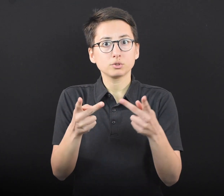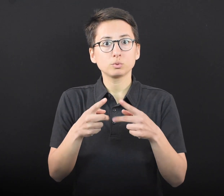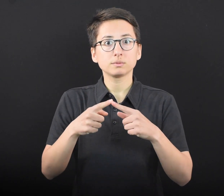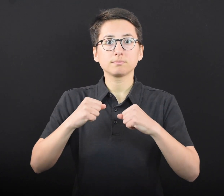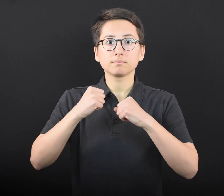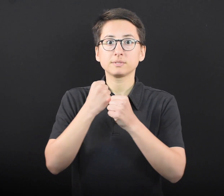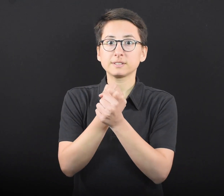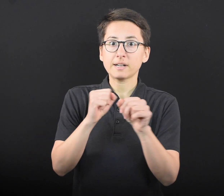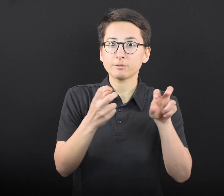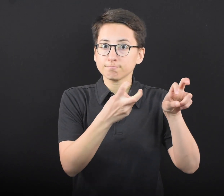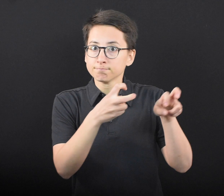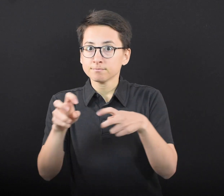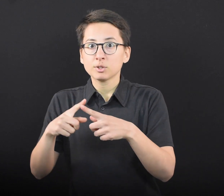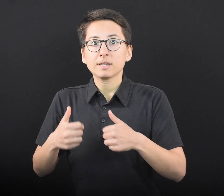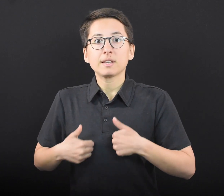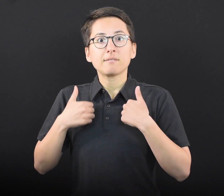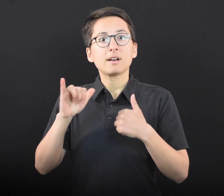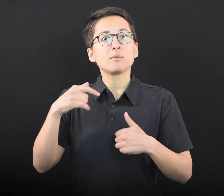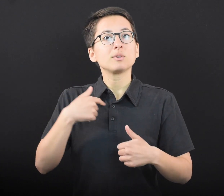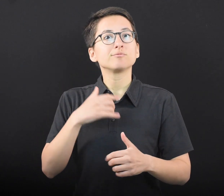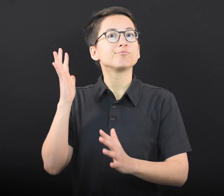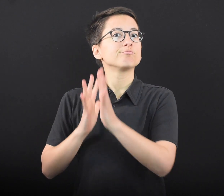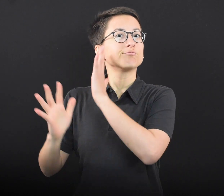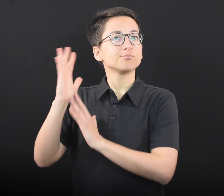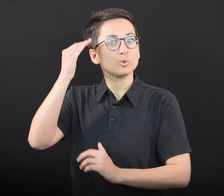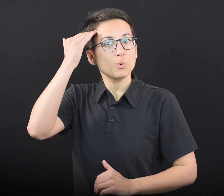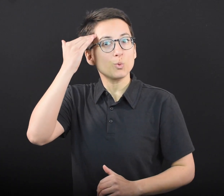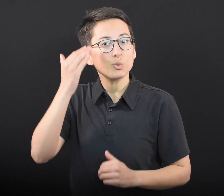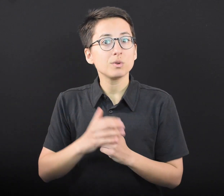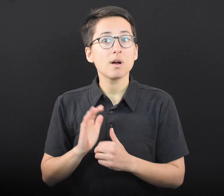to safely transition toward life as we used to know it,” said Governor Walz. “The